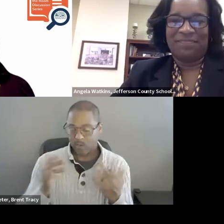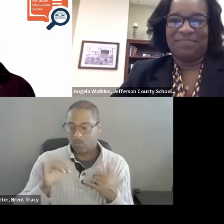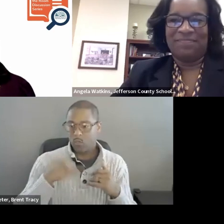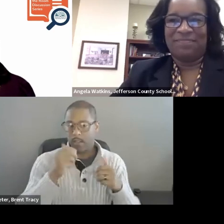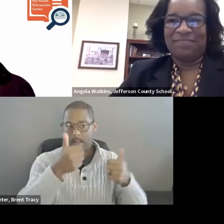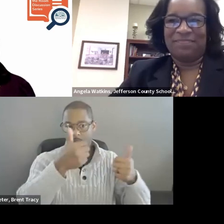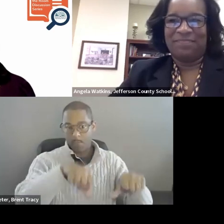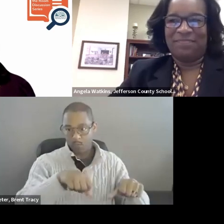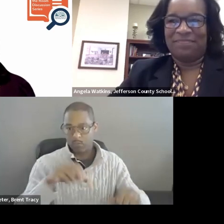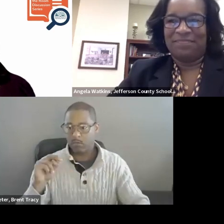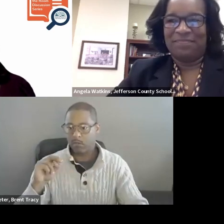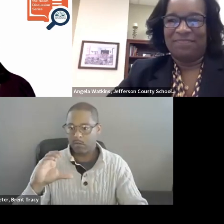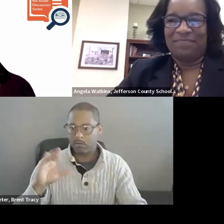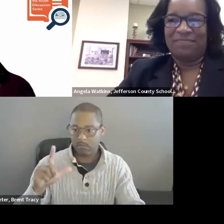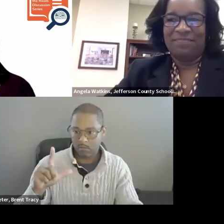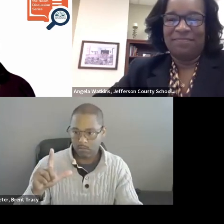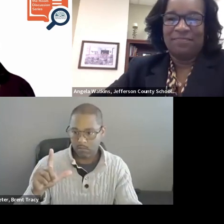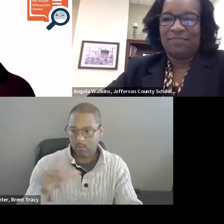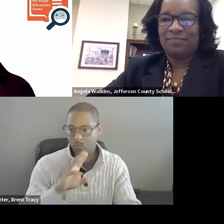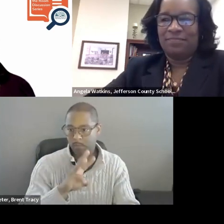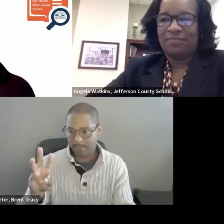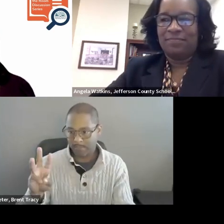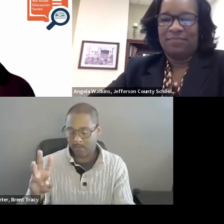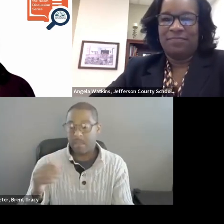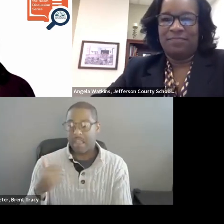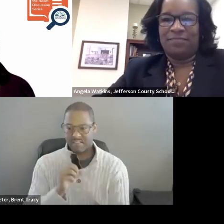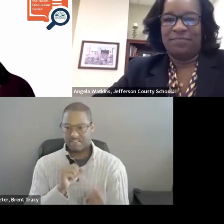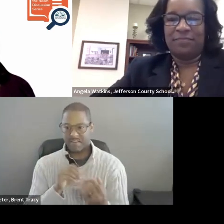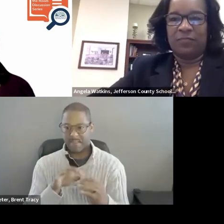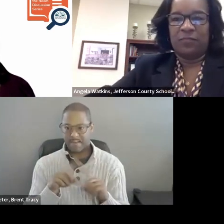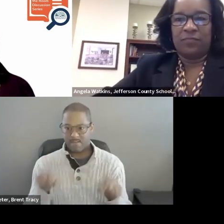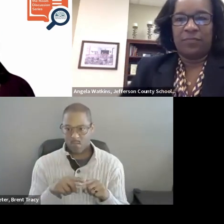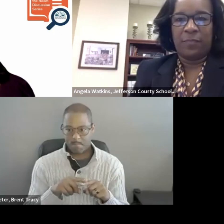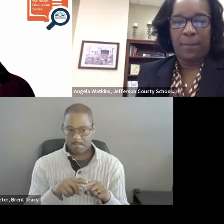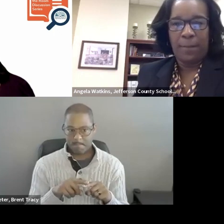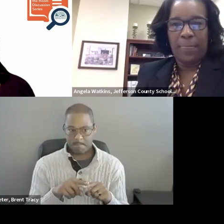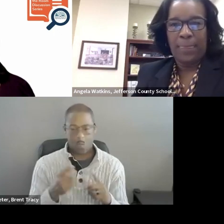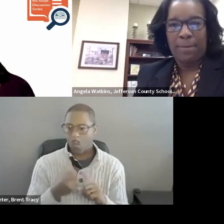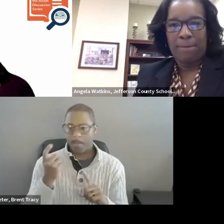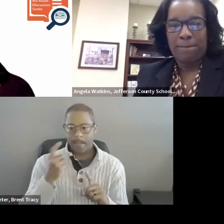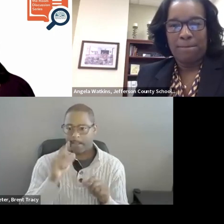A brief feedback form for the event will automatically launch in your web browser when you leave the